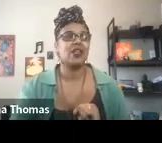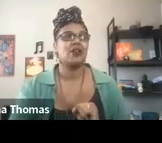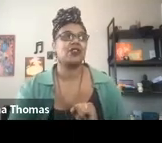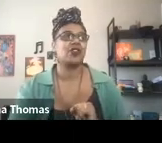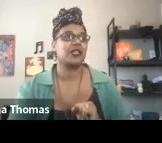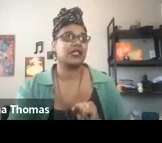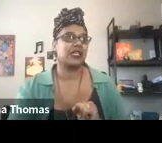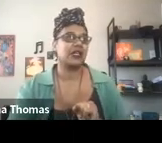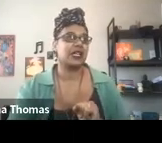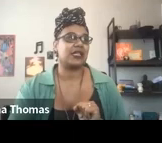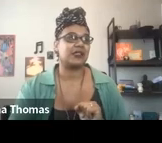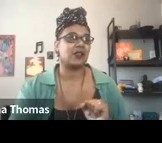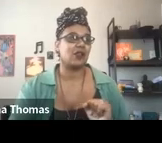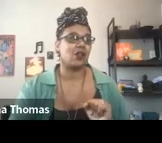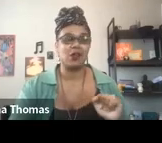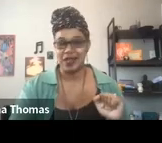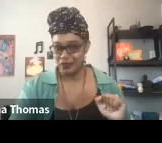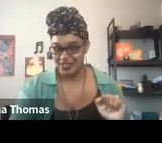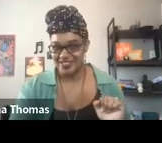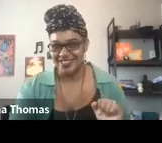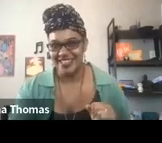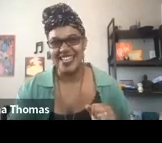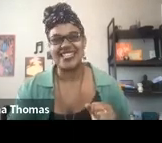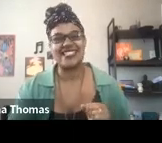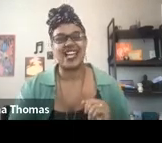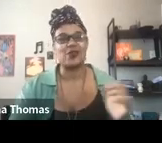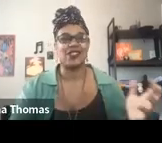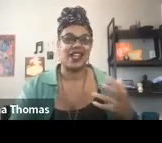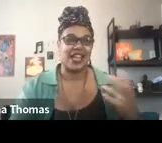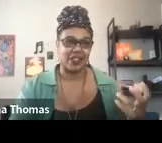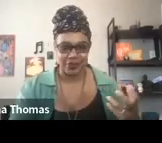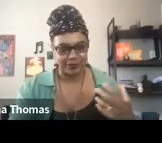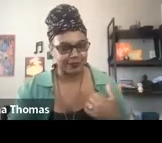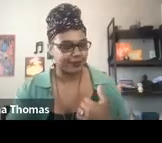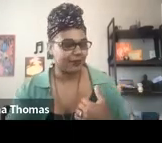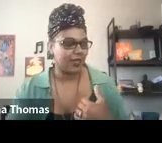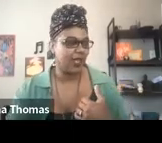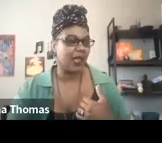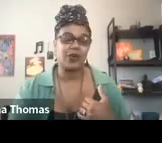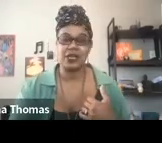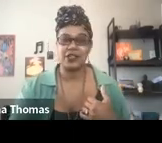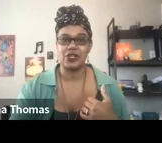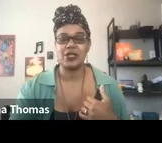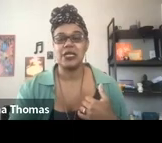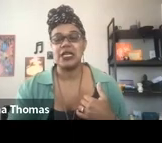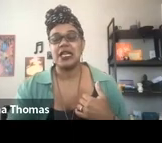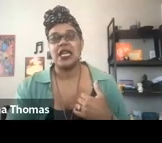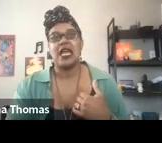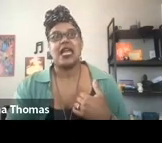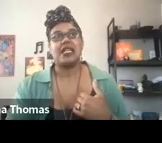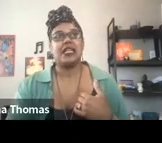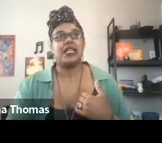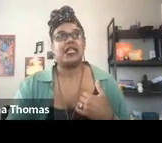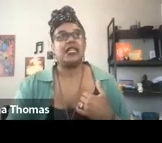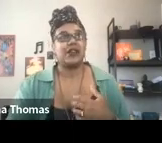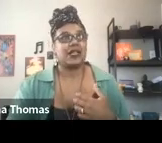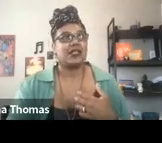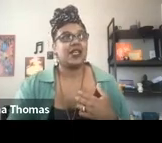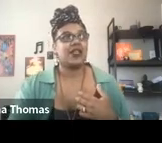What you're going to hear is all my voice and sounds that I gathered out in nature and lyrics